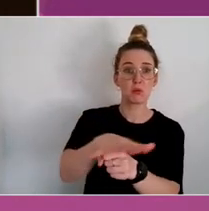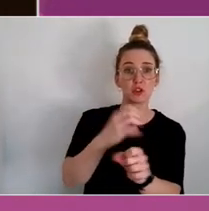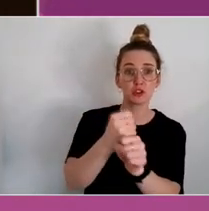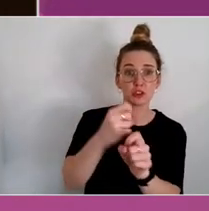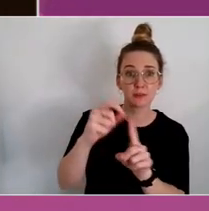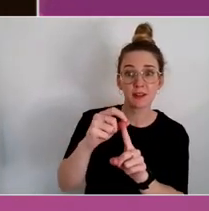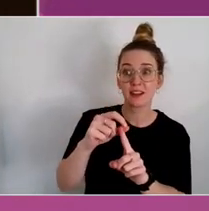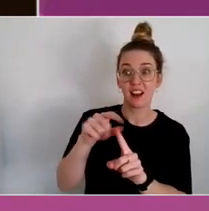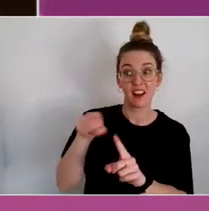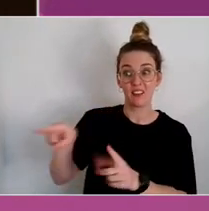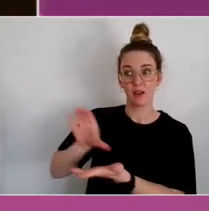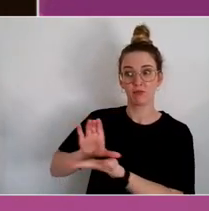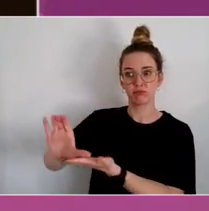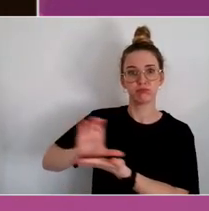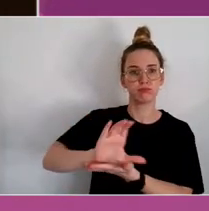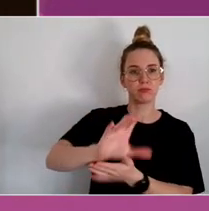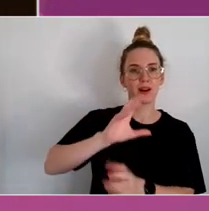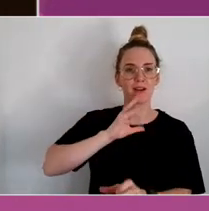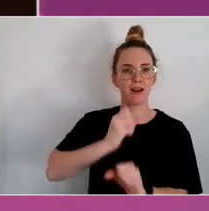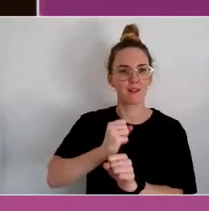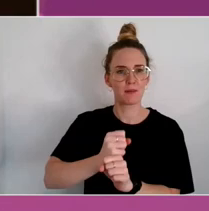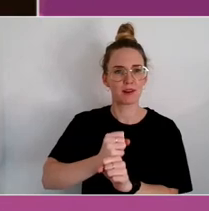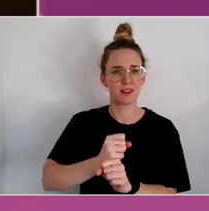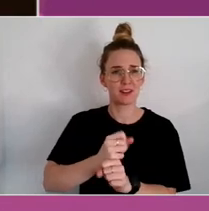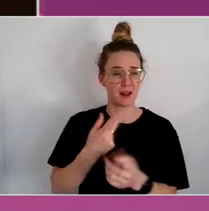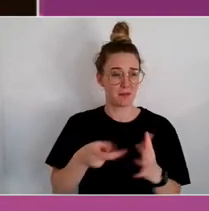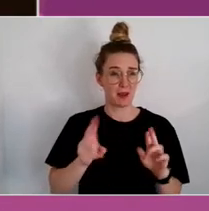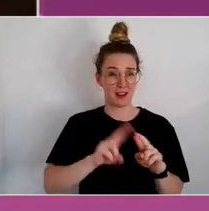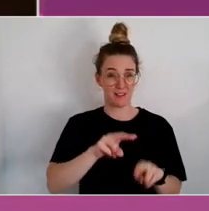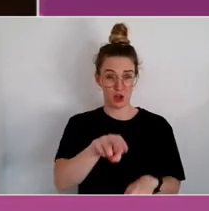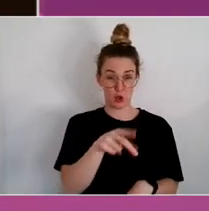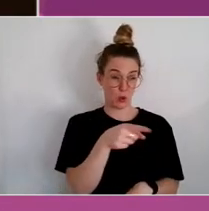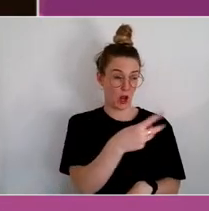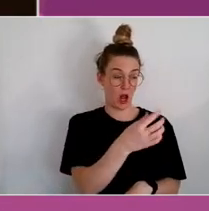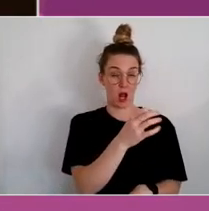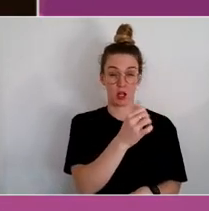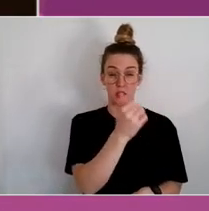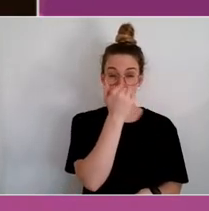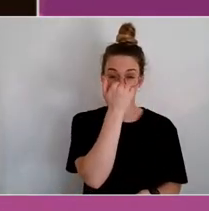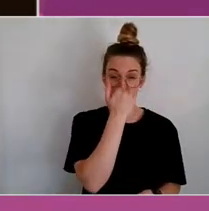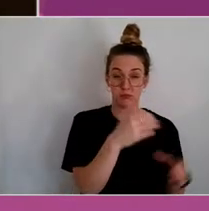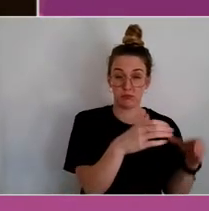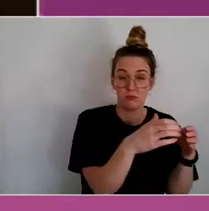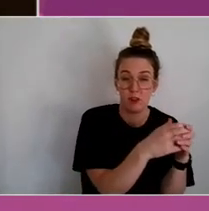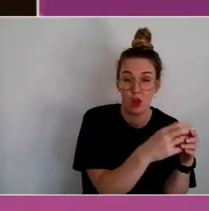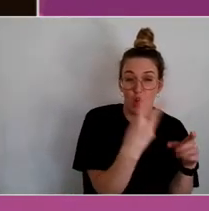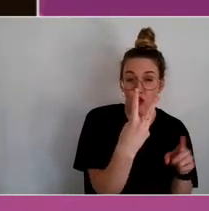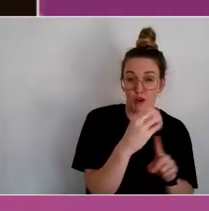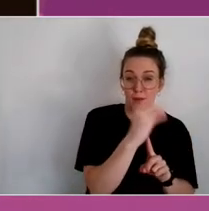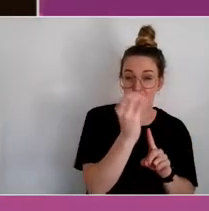funding, but if you're 3% of the population, and it's the other 97% who have told you what